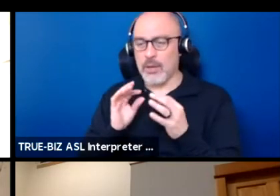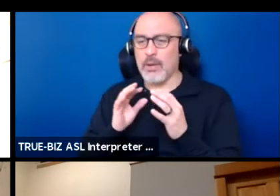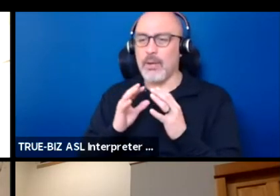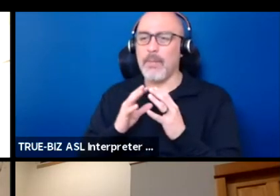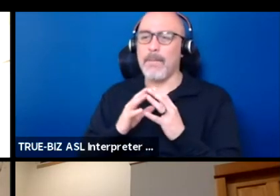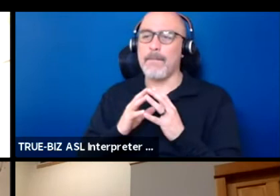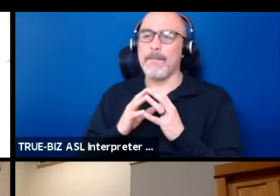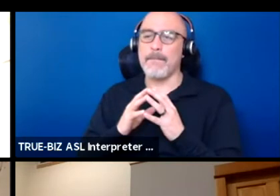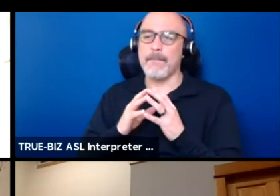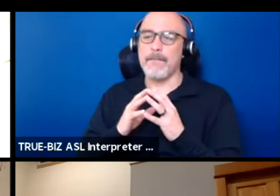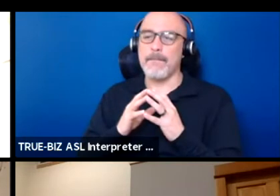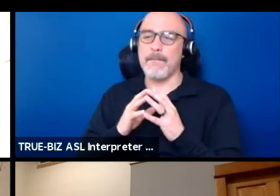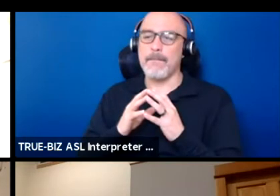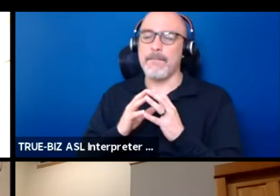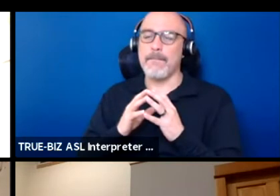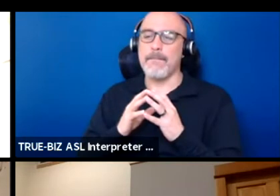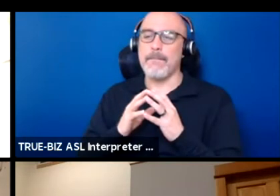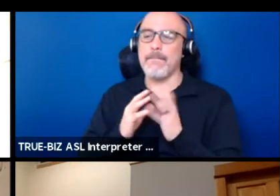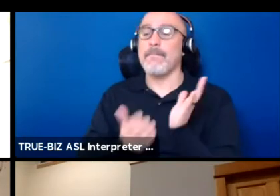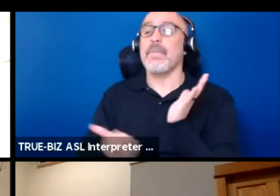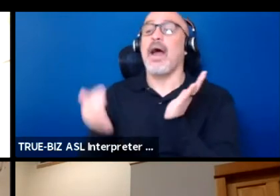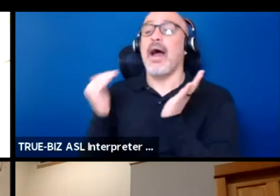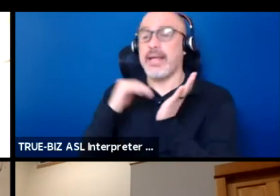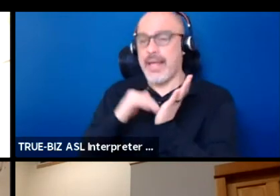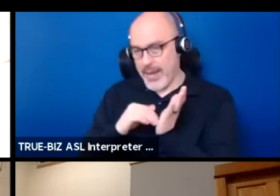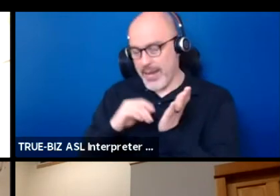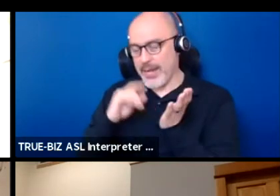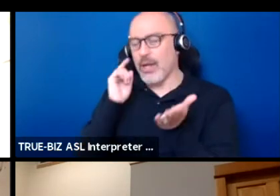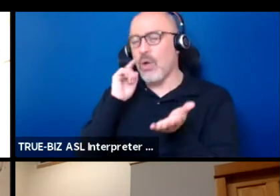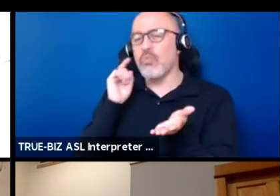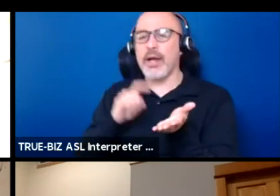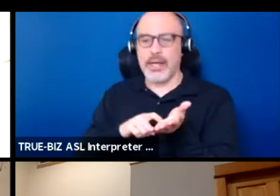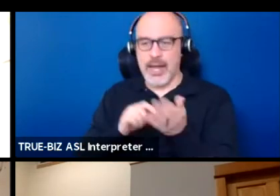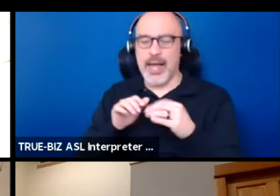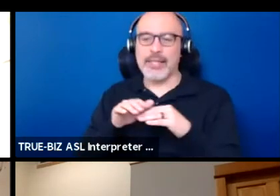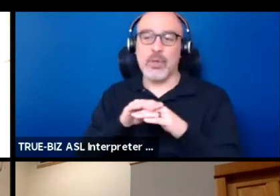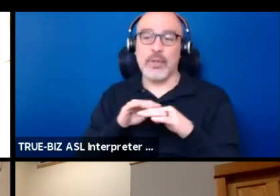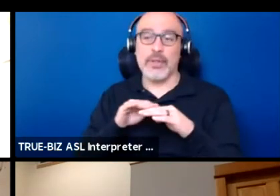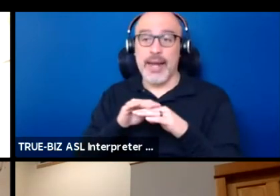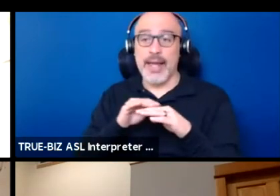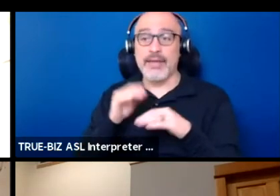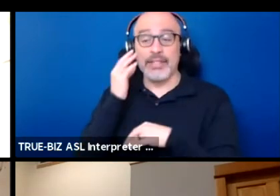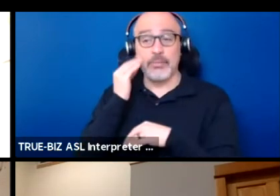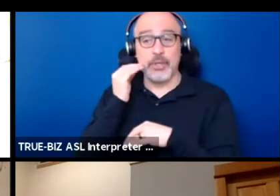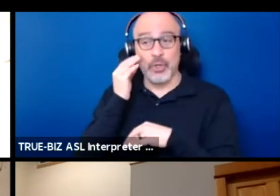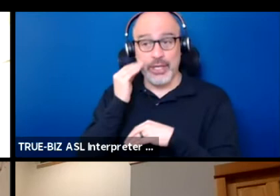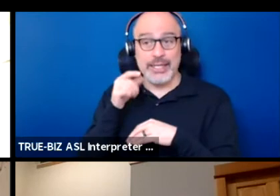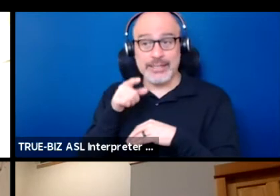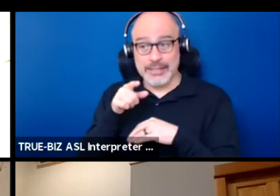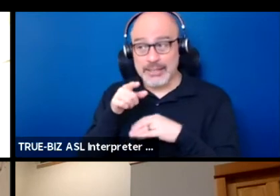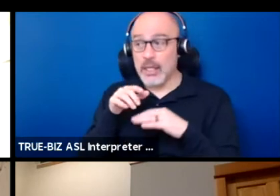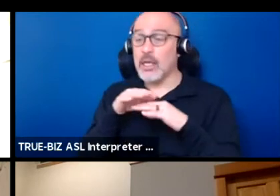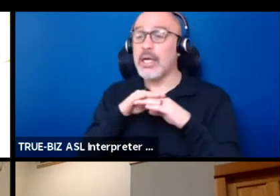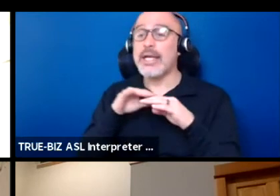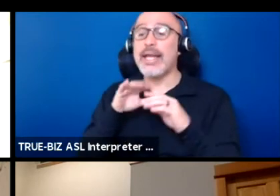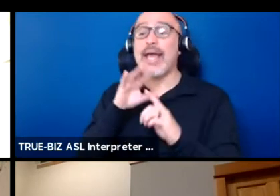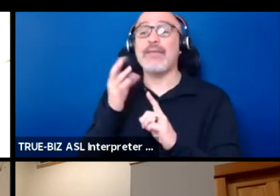once again, recognizing that native experience, native cultural experience